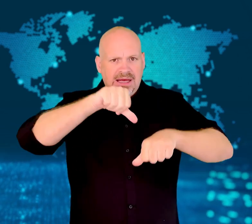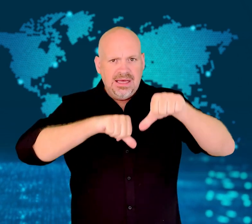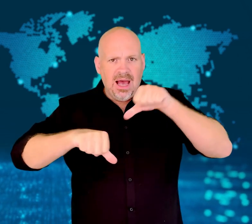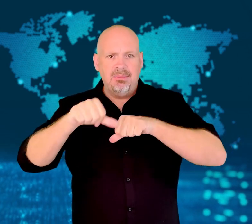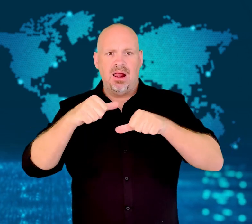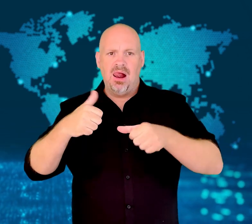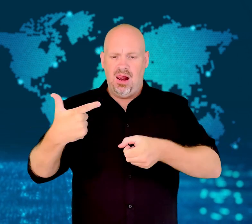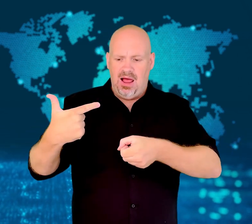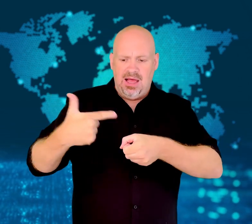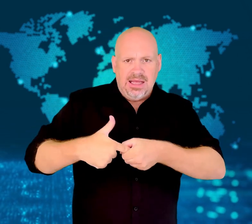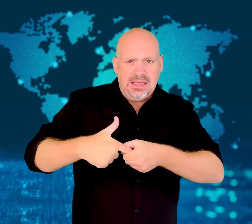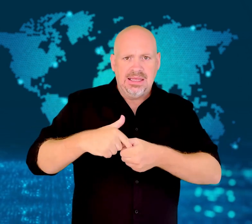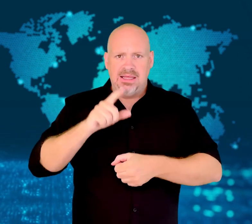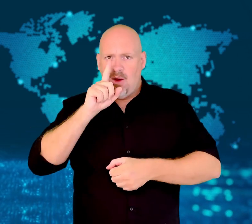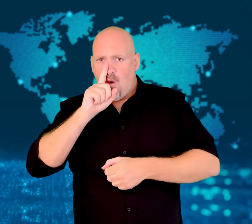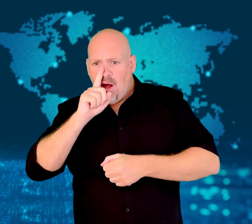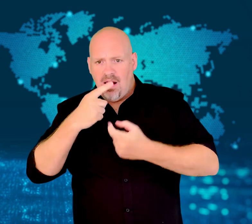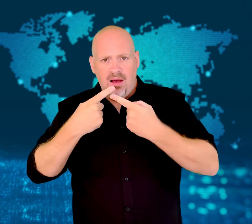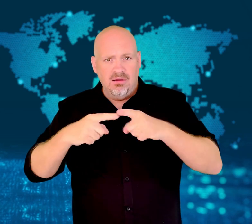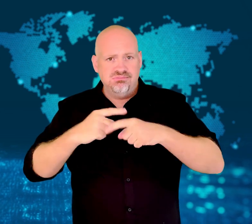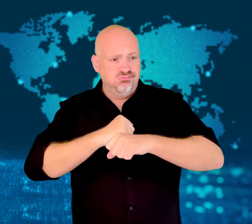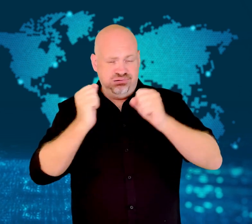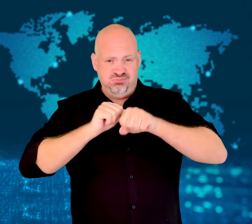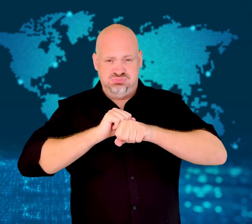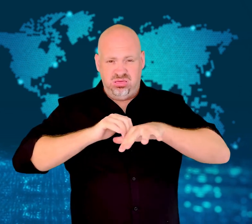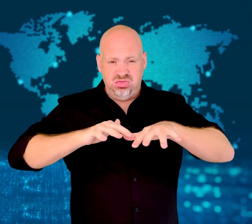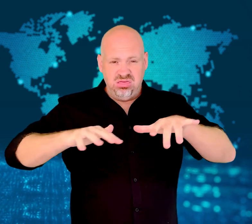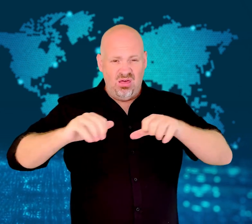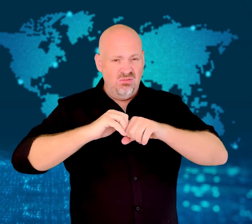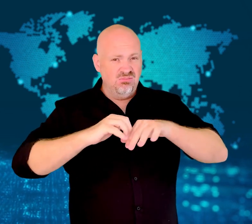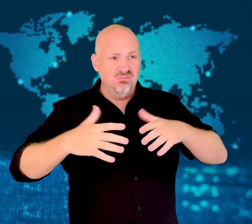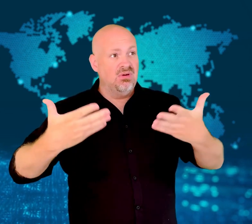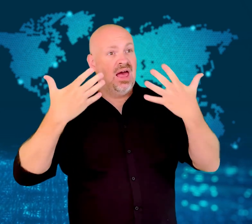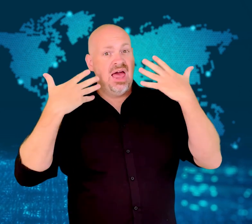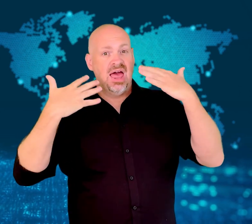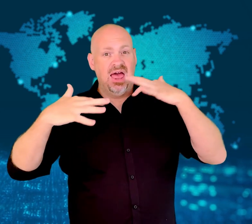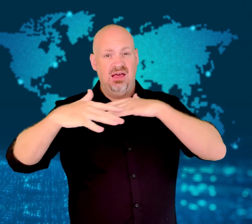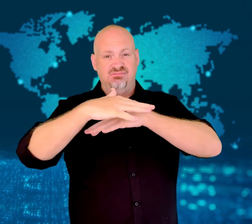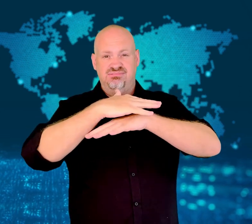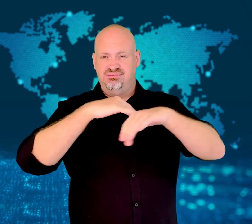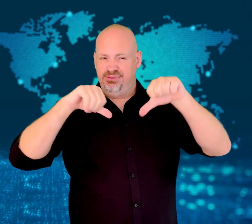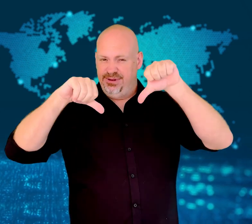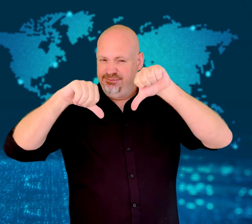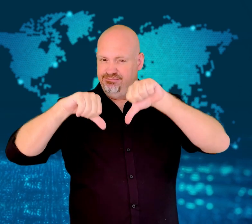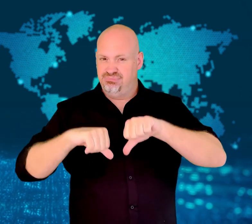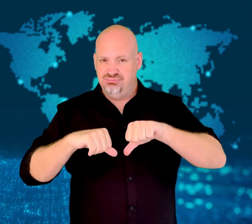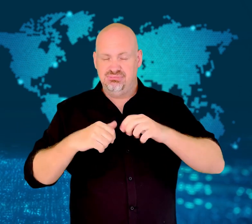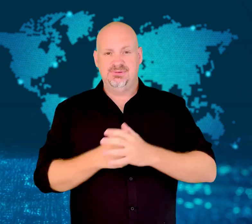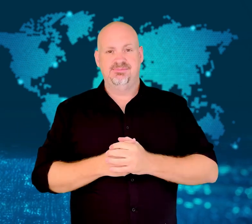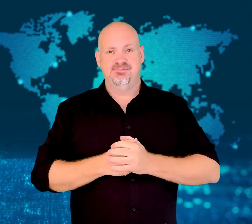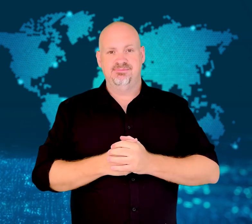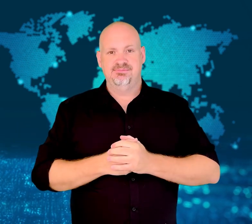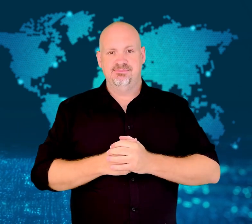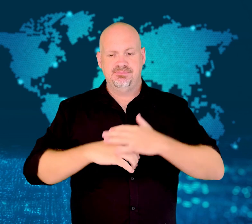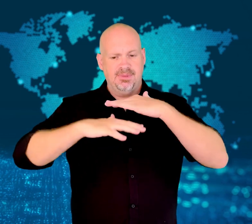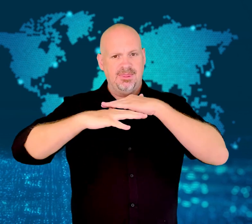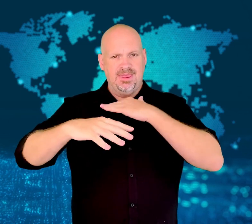The Black Sea contains destroyed ships and debris.